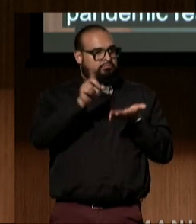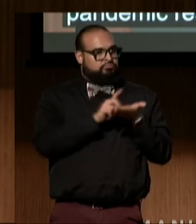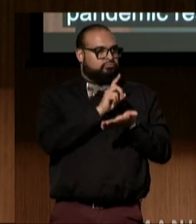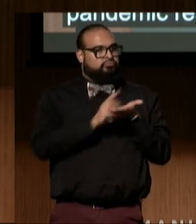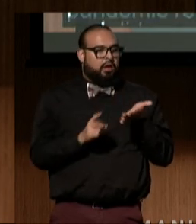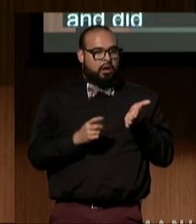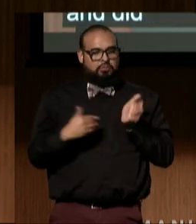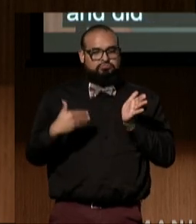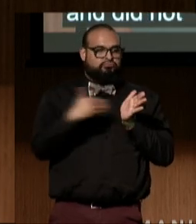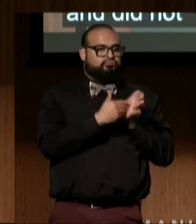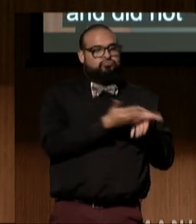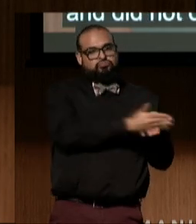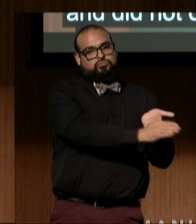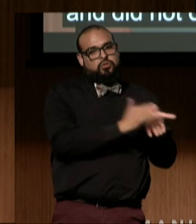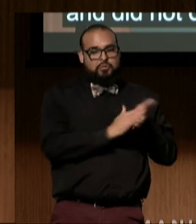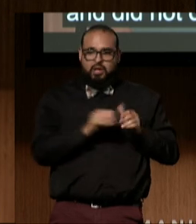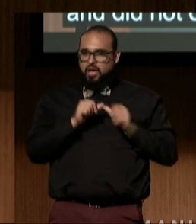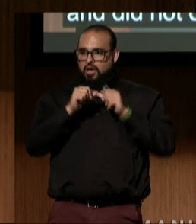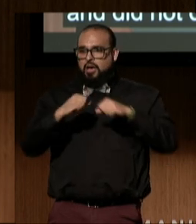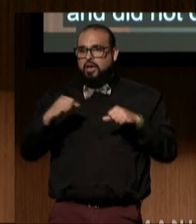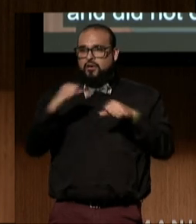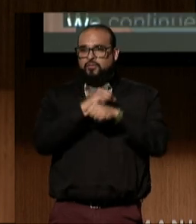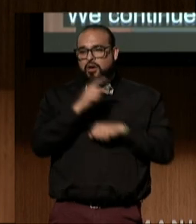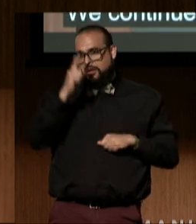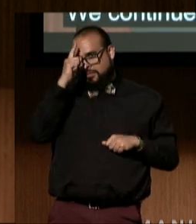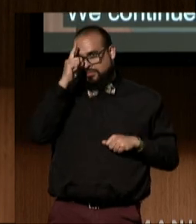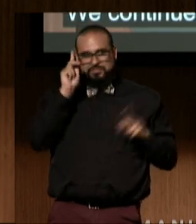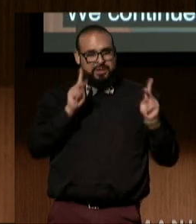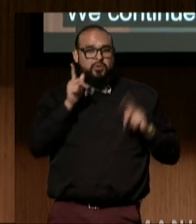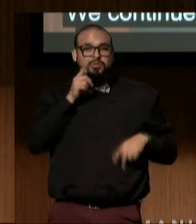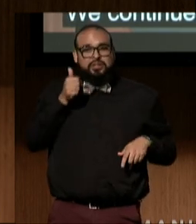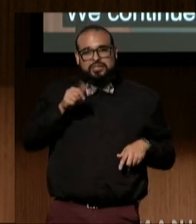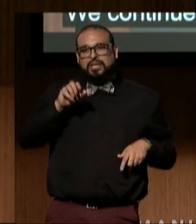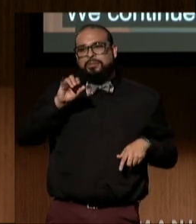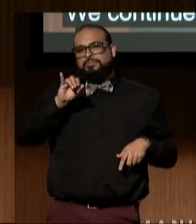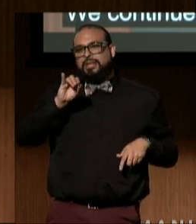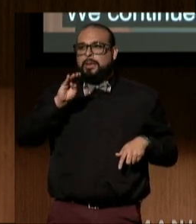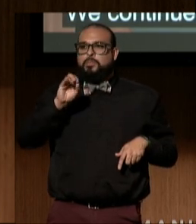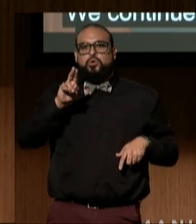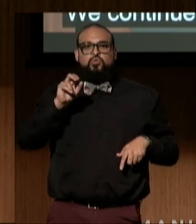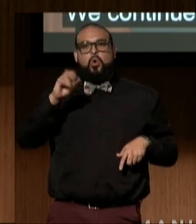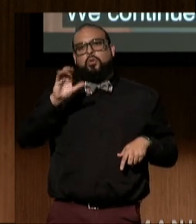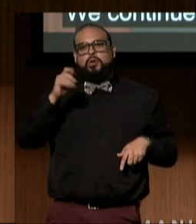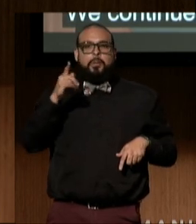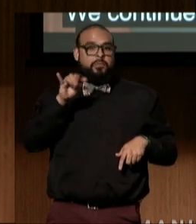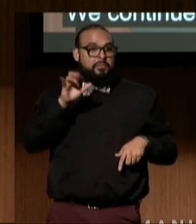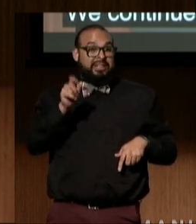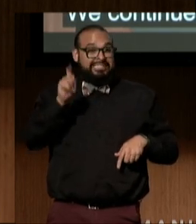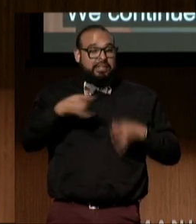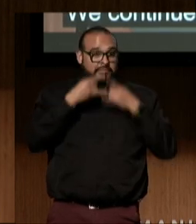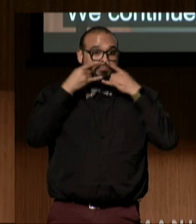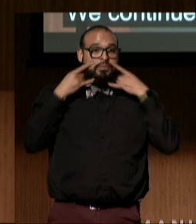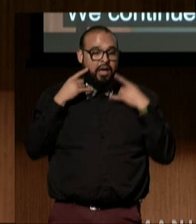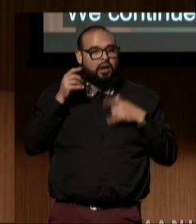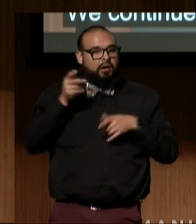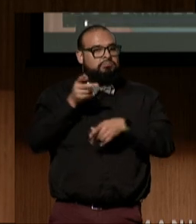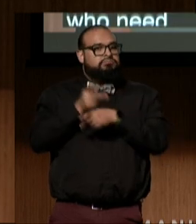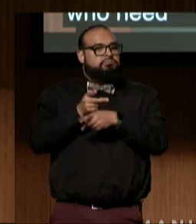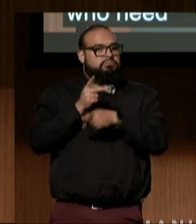We continue to fight for immunocompromised people who need masks and healthcare. We fight for remote access to public meetings.